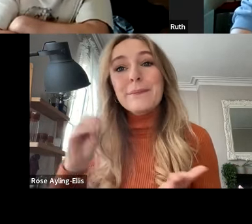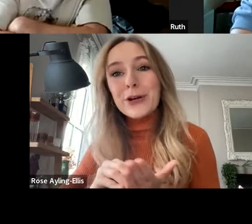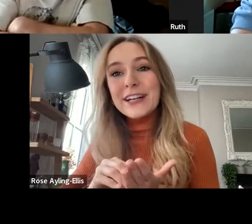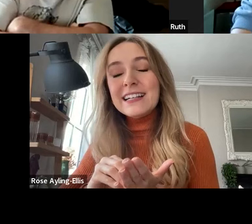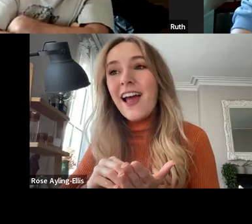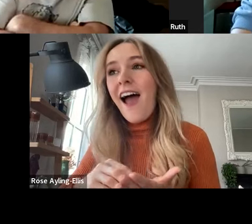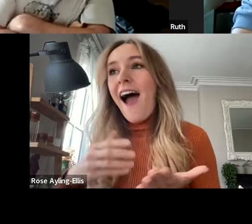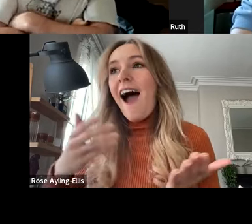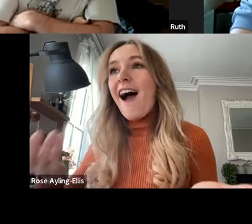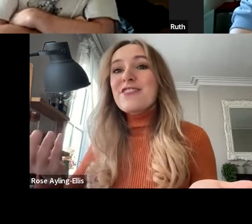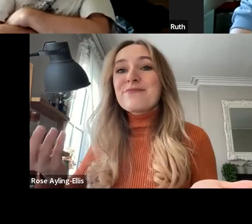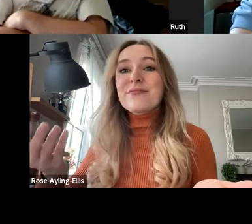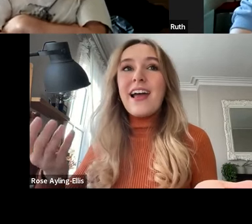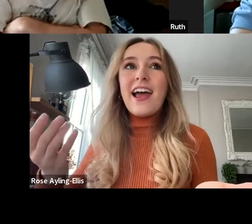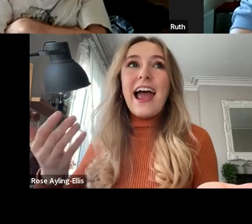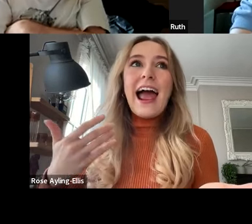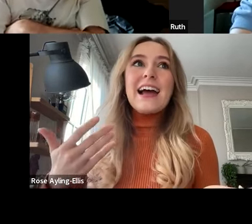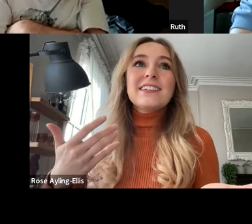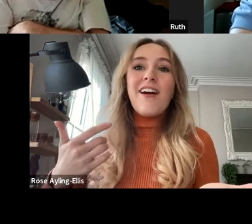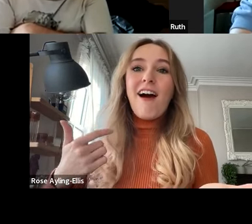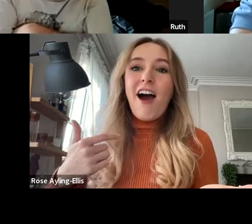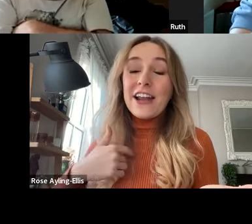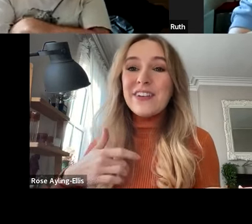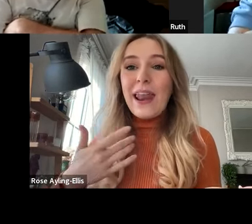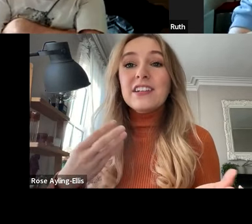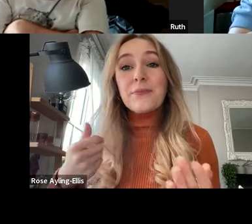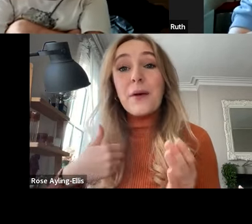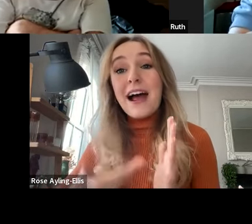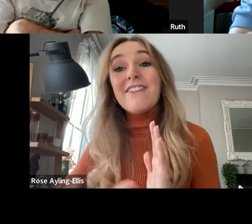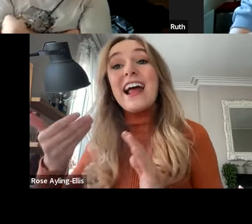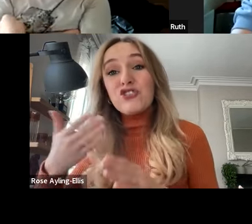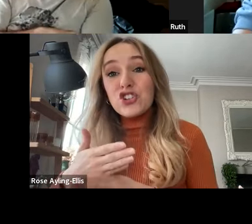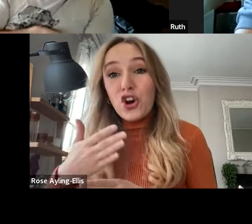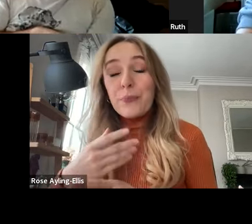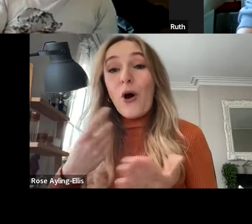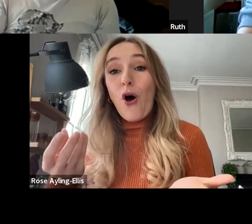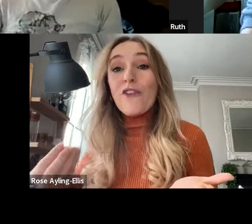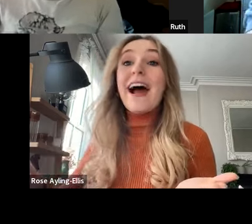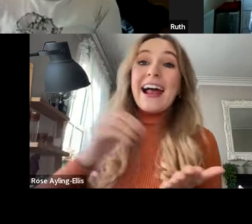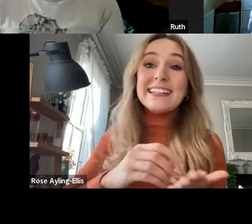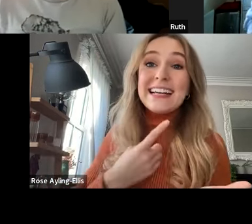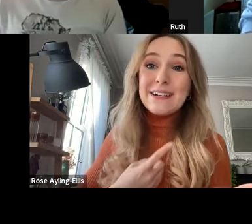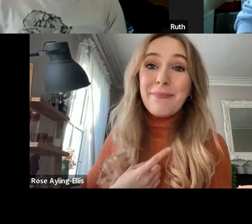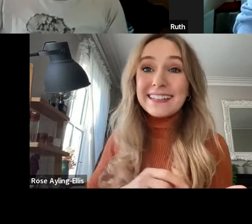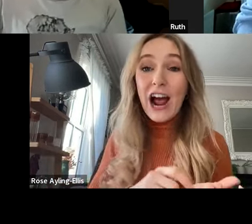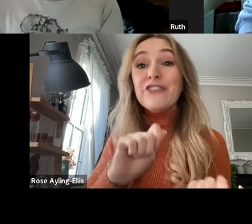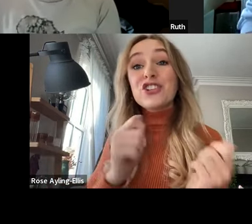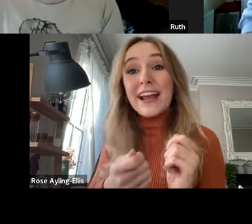being put in. And I feel like sometimes I have an extra job of adding it in myself.